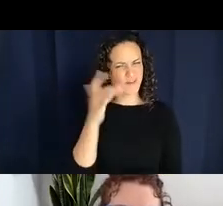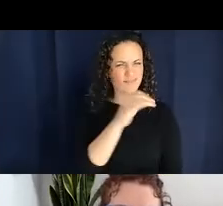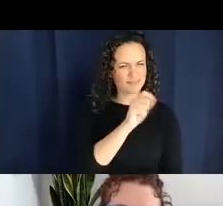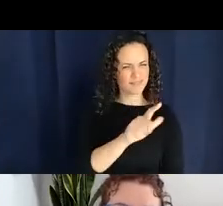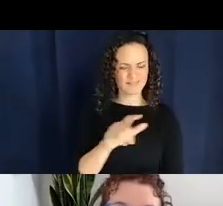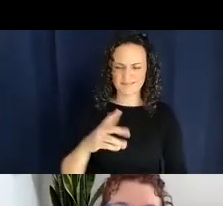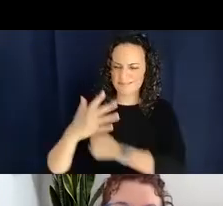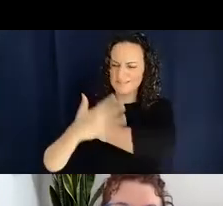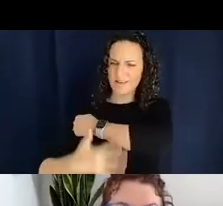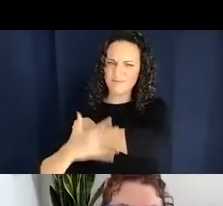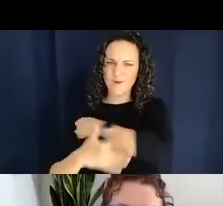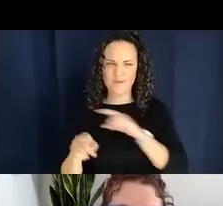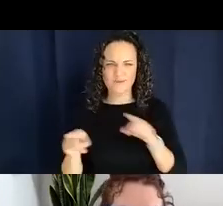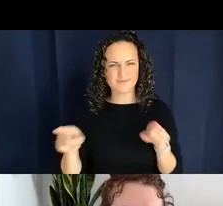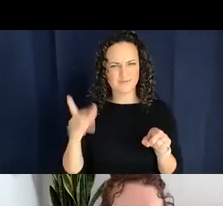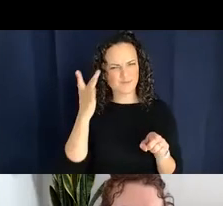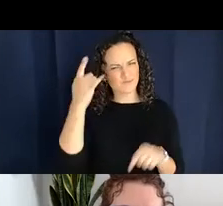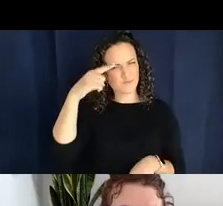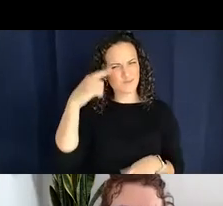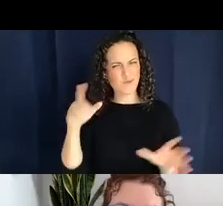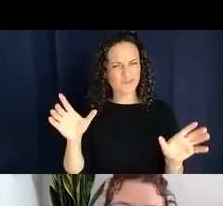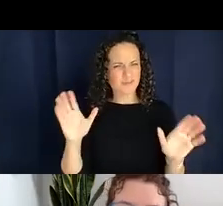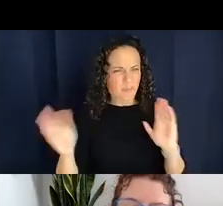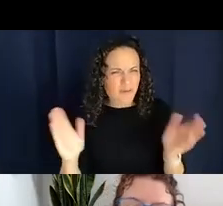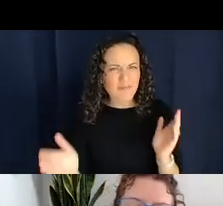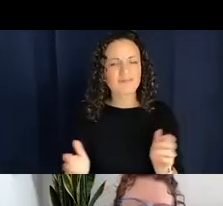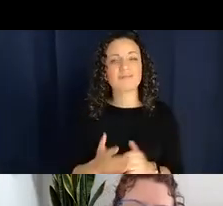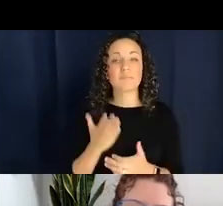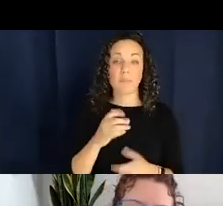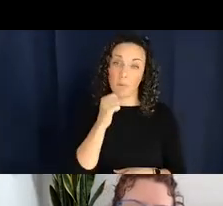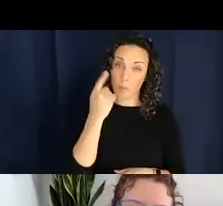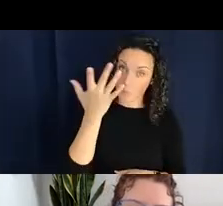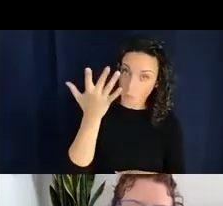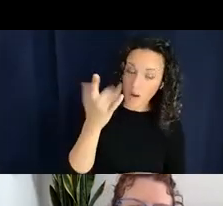you're not wondering why you might be wondering how.